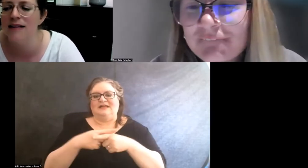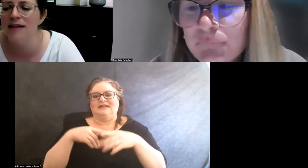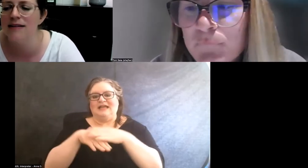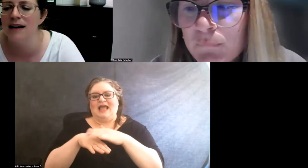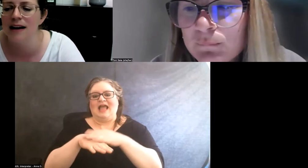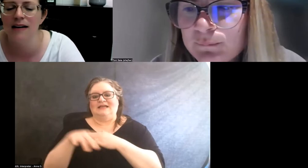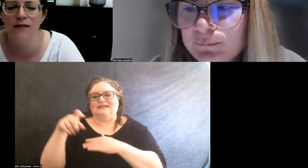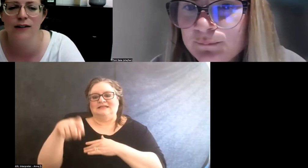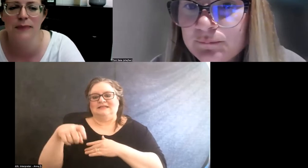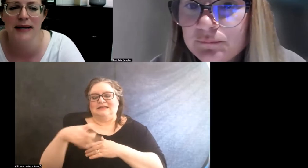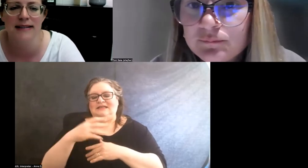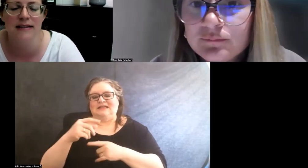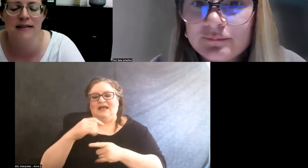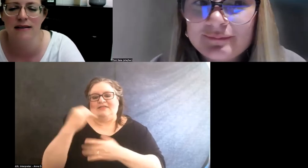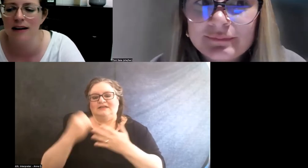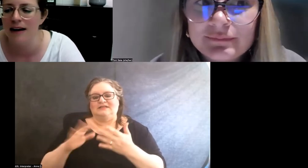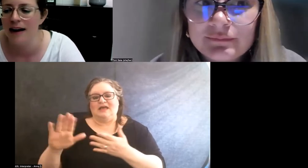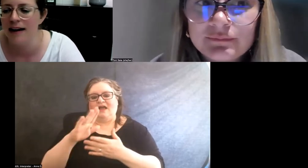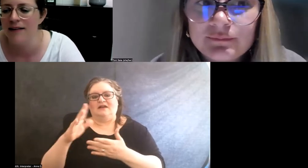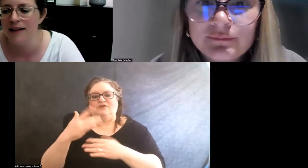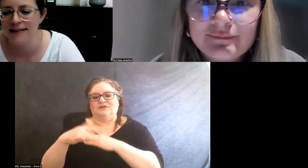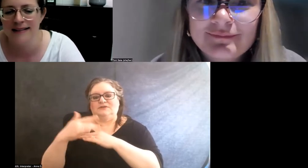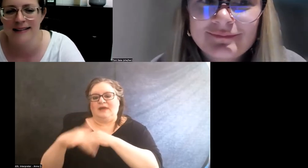in the design of your spaces and events?